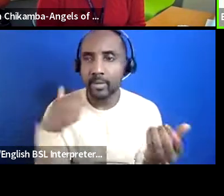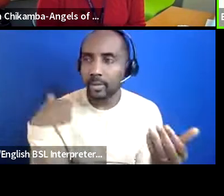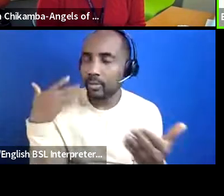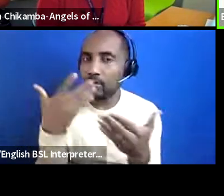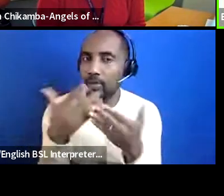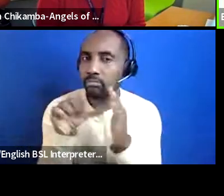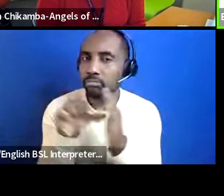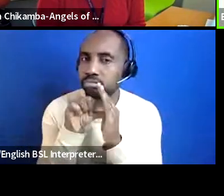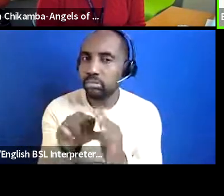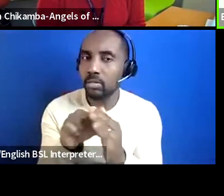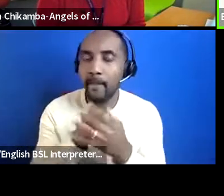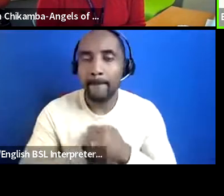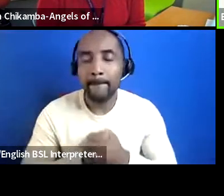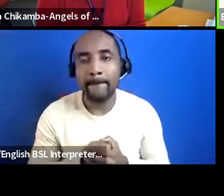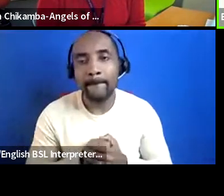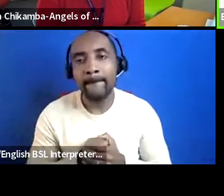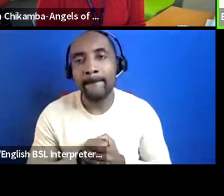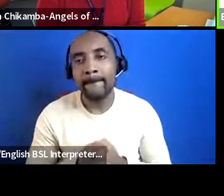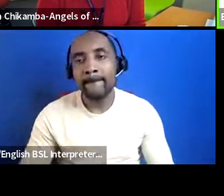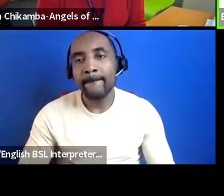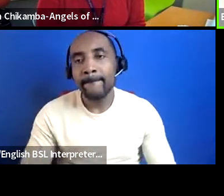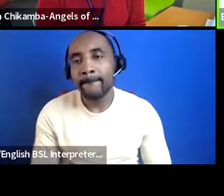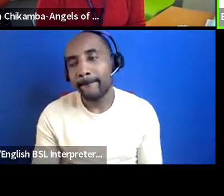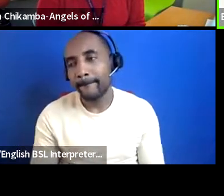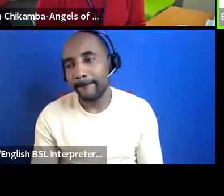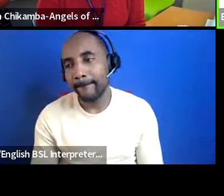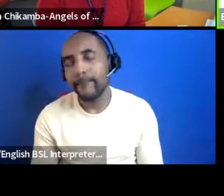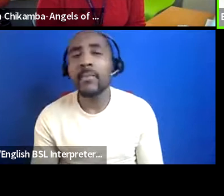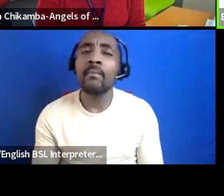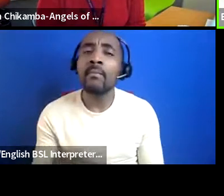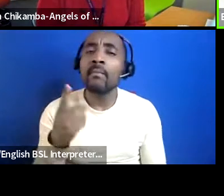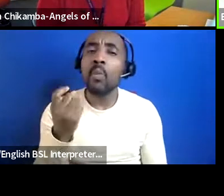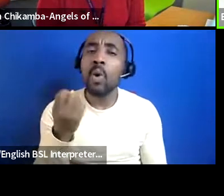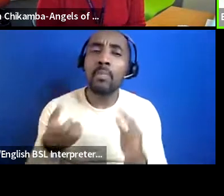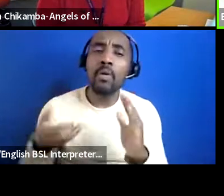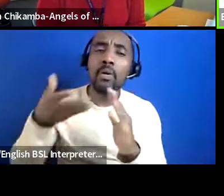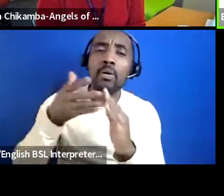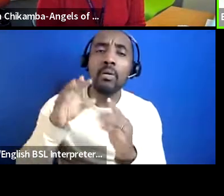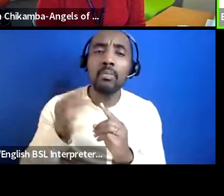um i guess one other point to make about about resourcing i think the